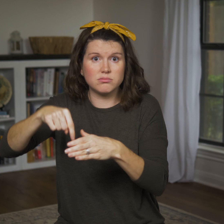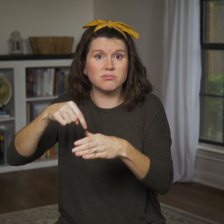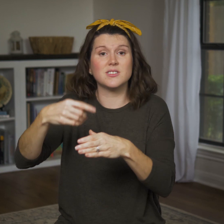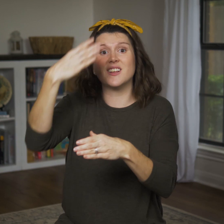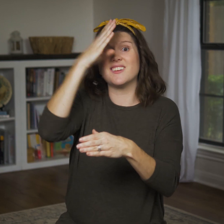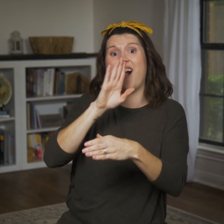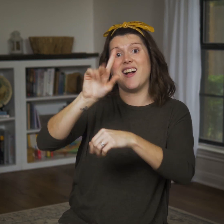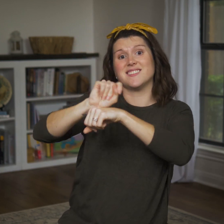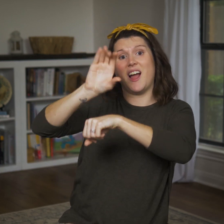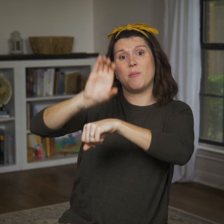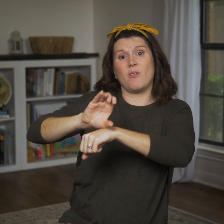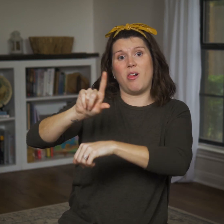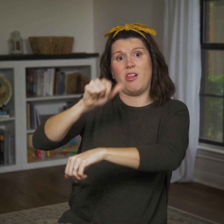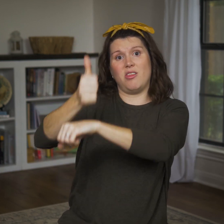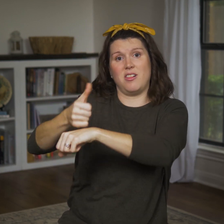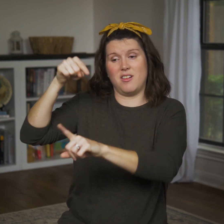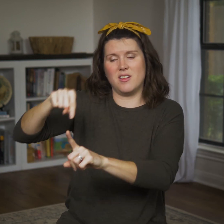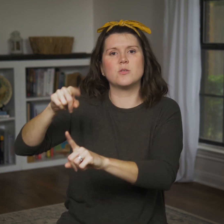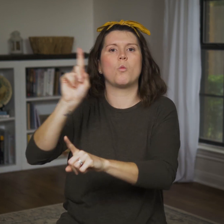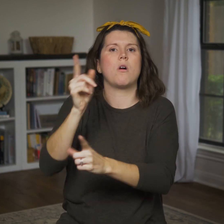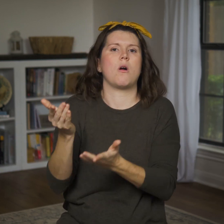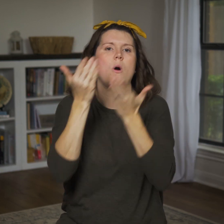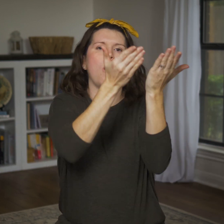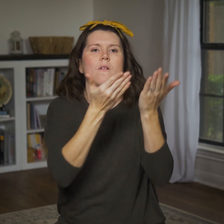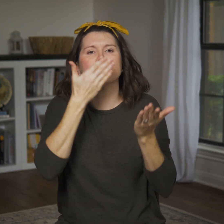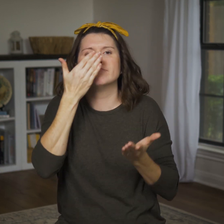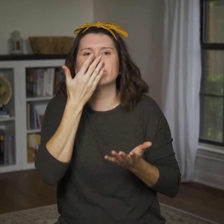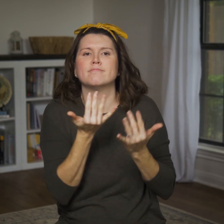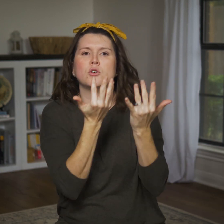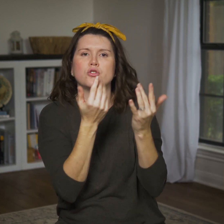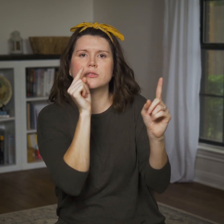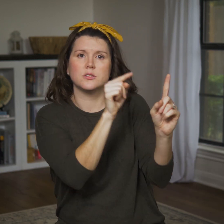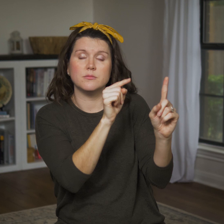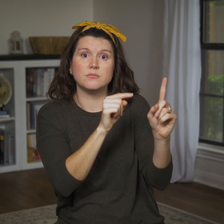God’s tabernacle is the only place where they can offer burnt offerings.